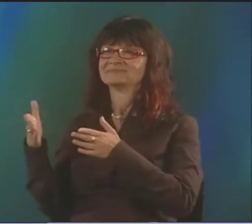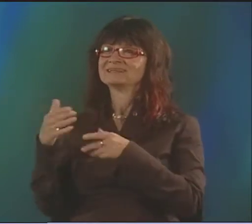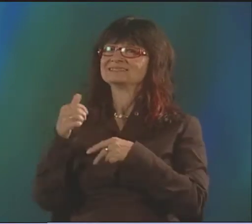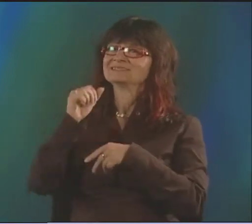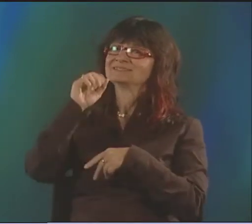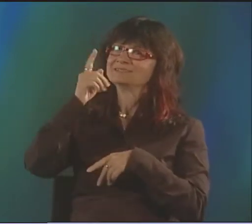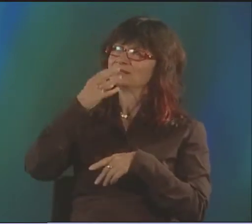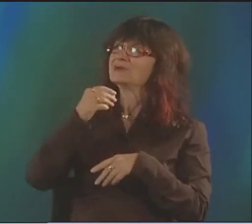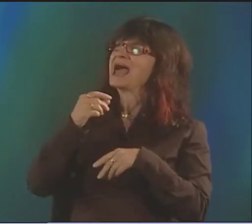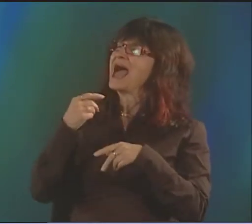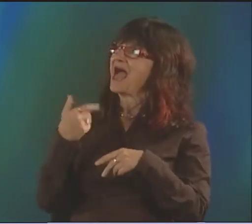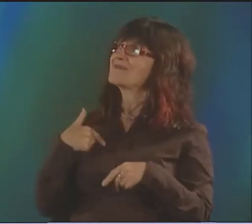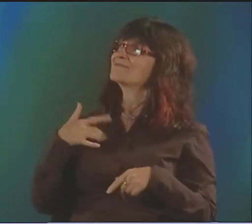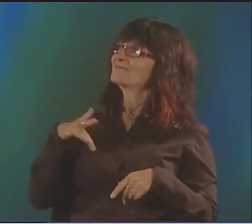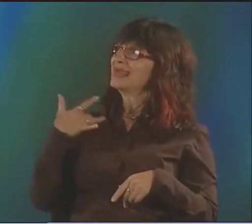BUT I WANTED TO DO SOMETHING ELSE.